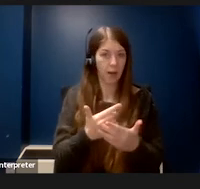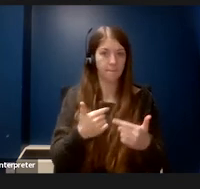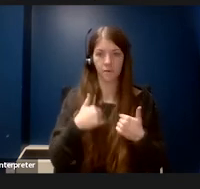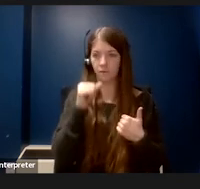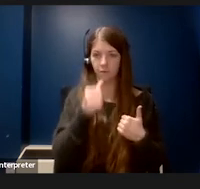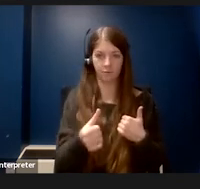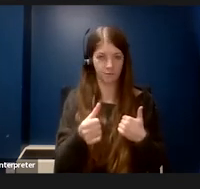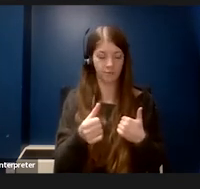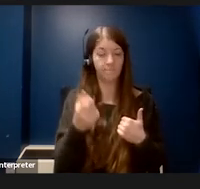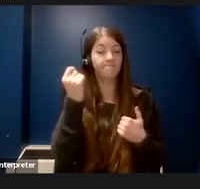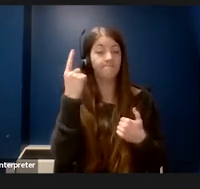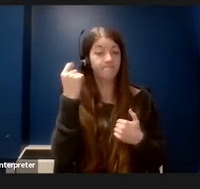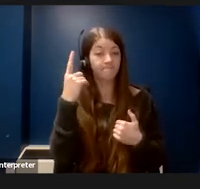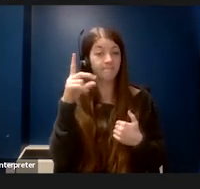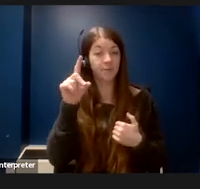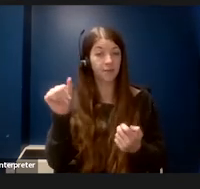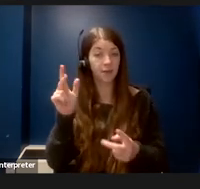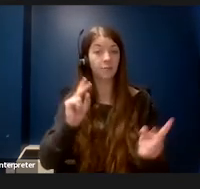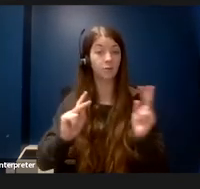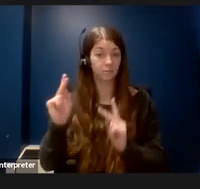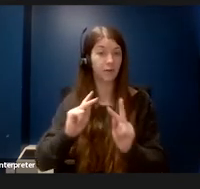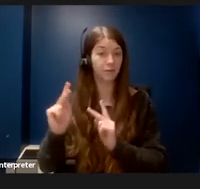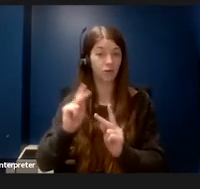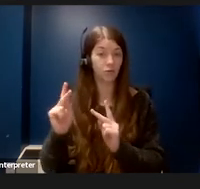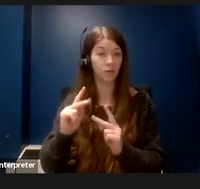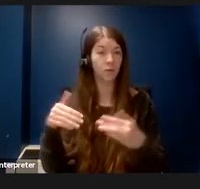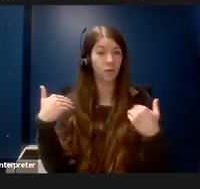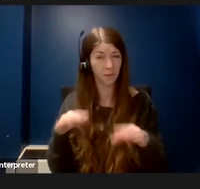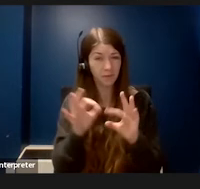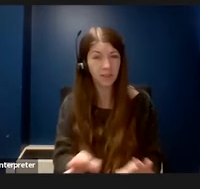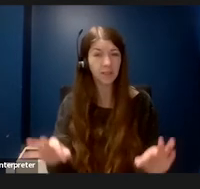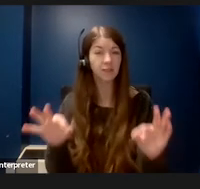disabled people are significantly underrepresented in STEM.